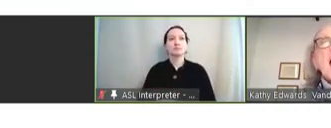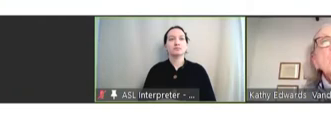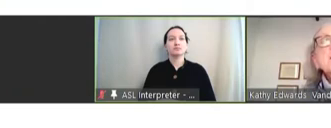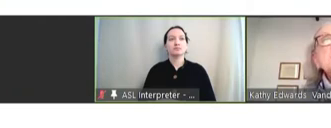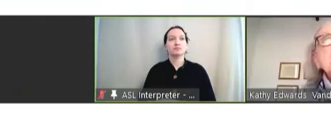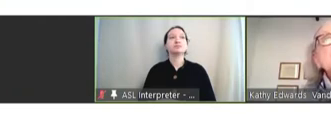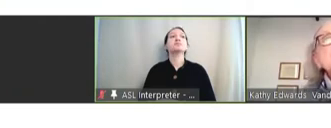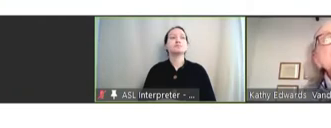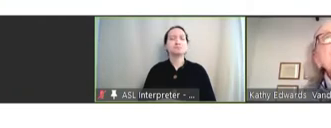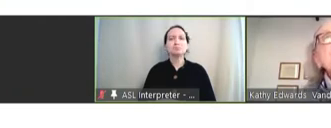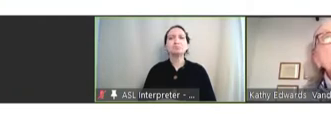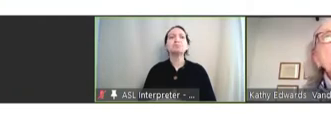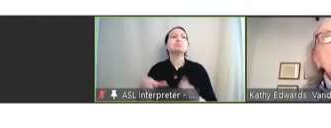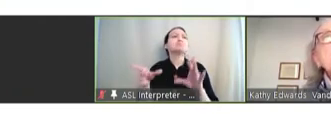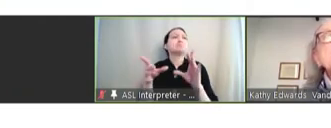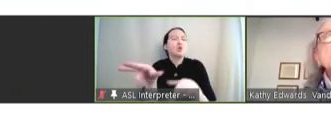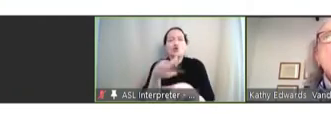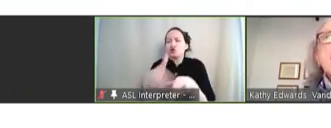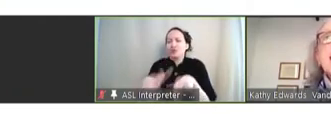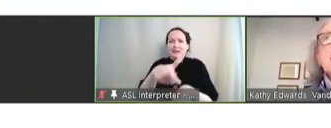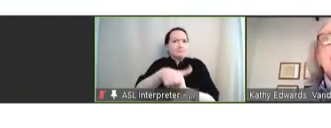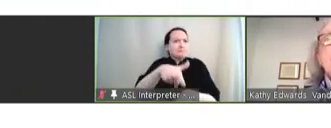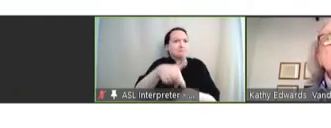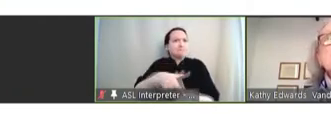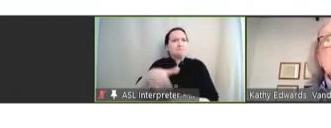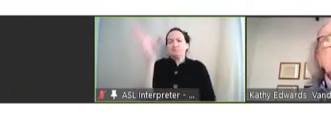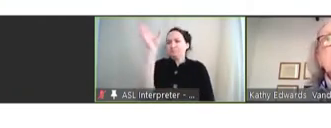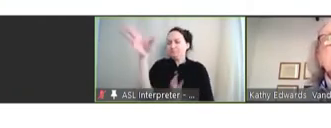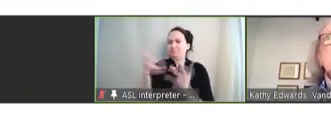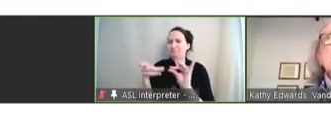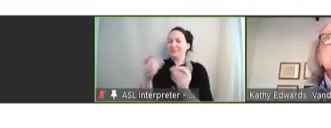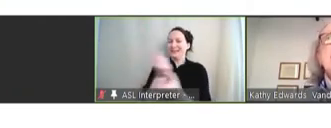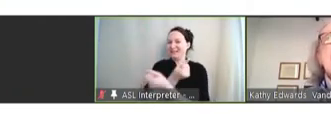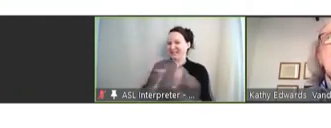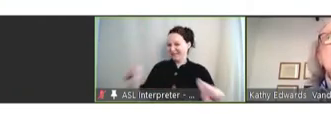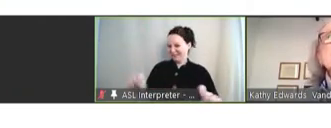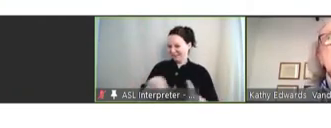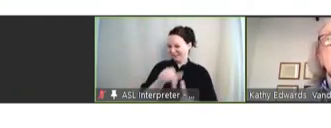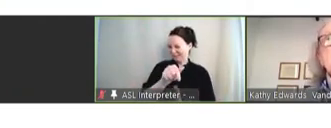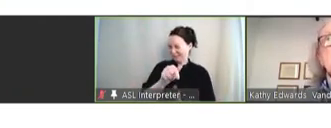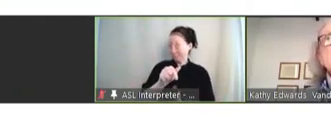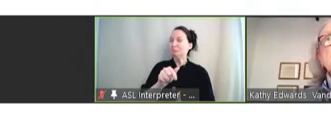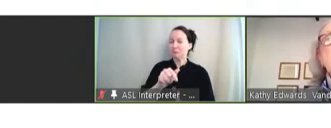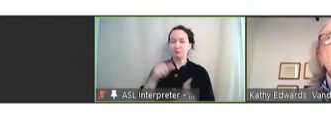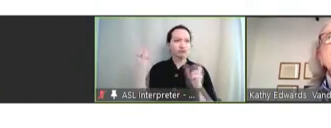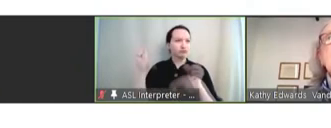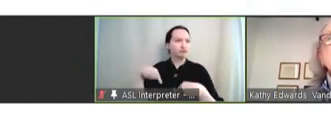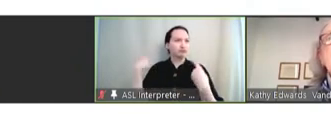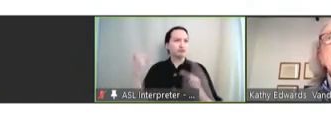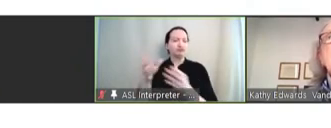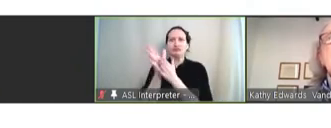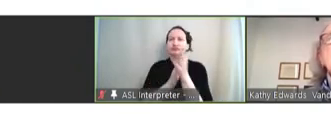I want to spend just a few moments talking about safety because that has been a mission of NVAC.